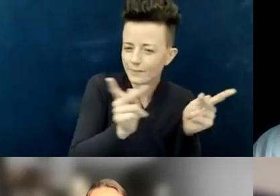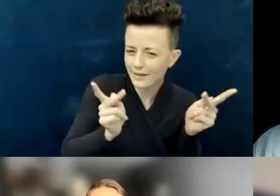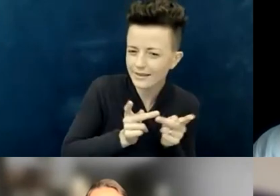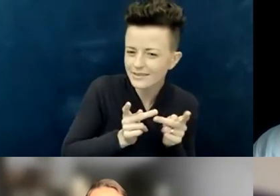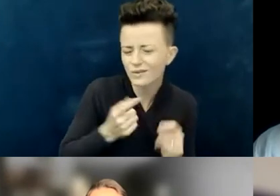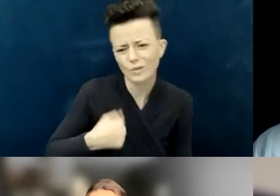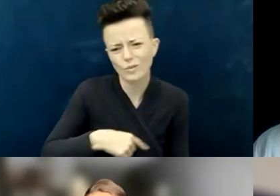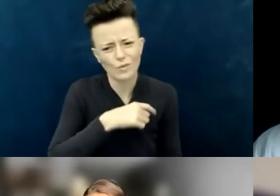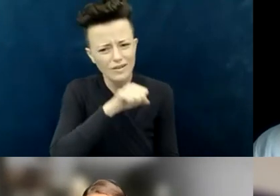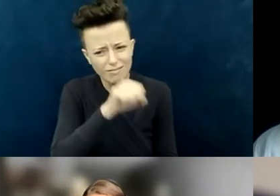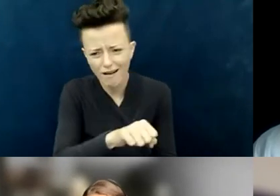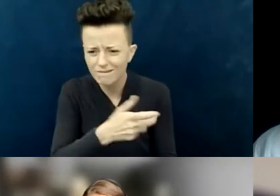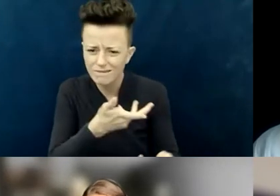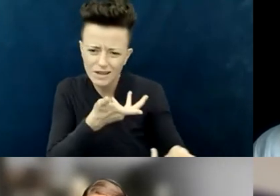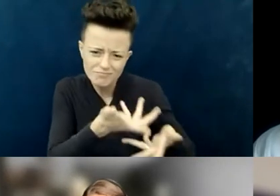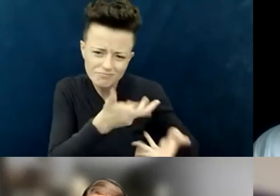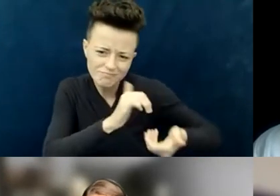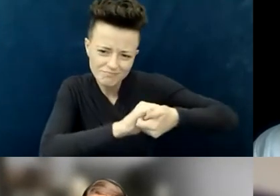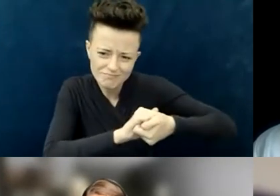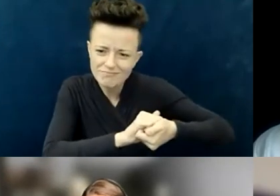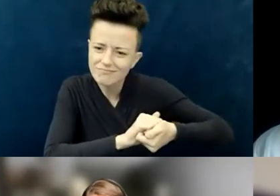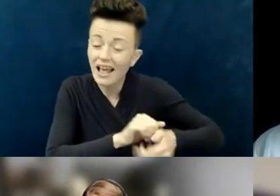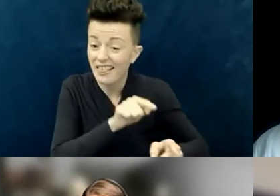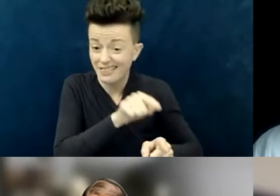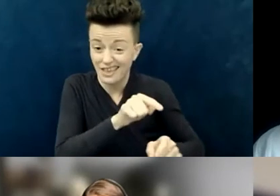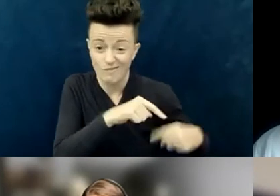They've been at it for 30, 40 years